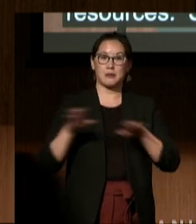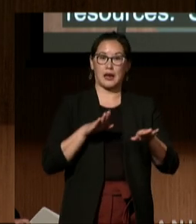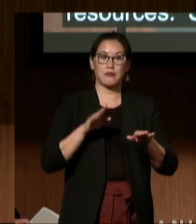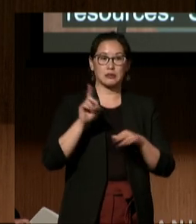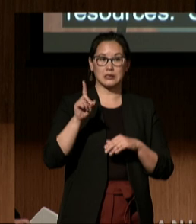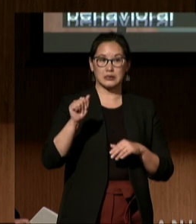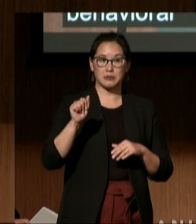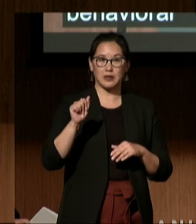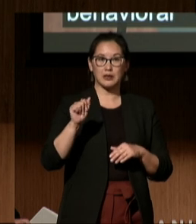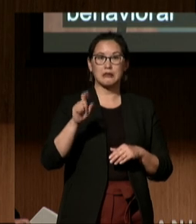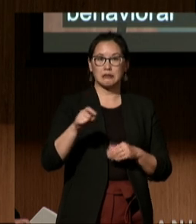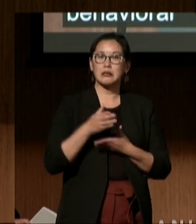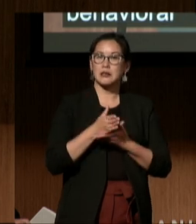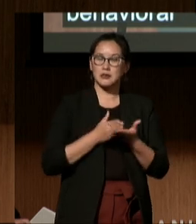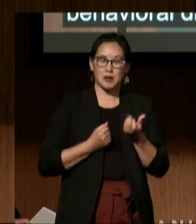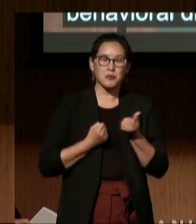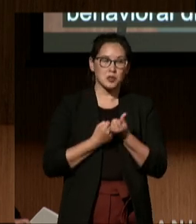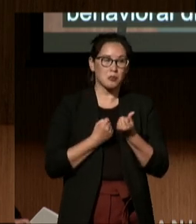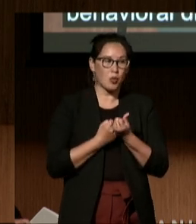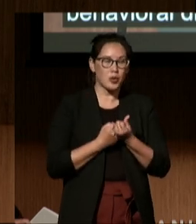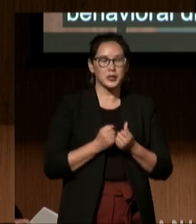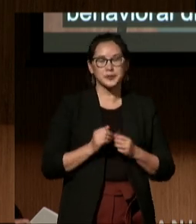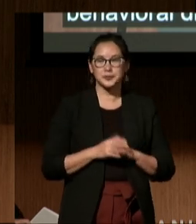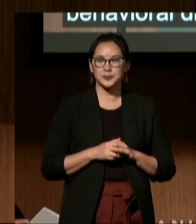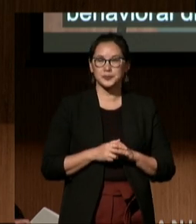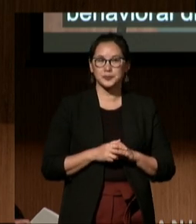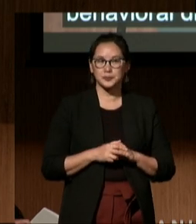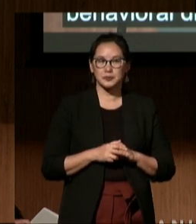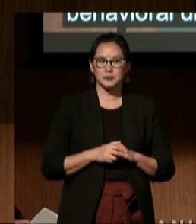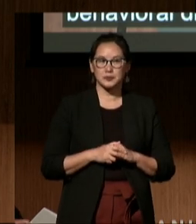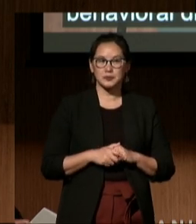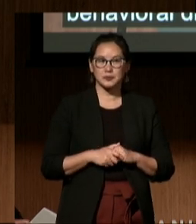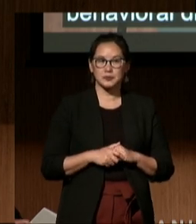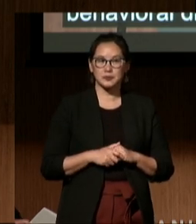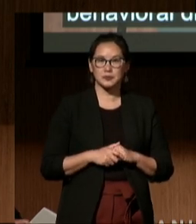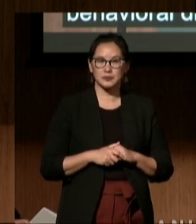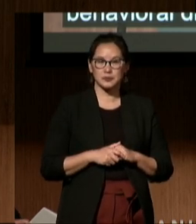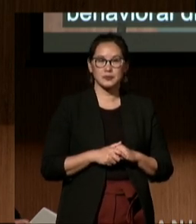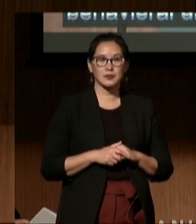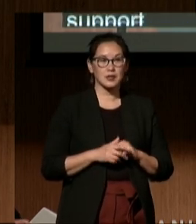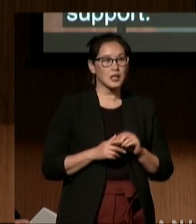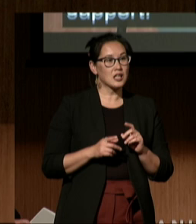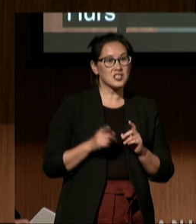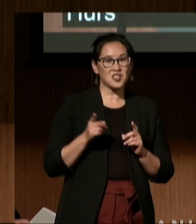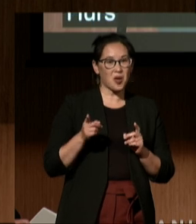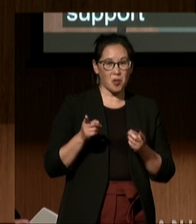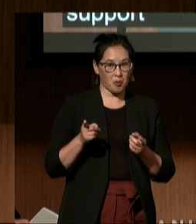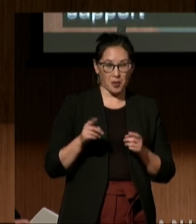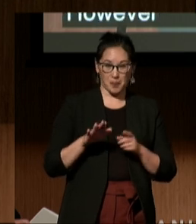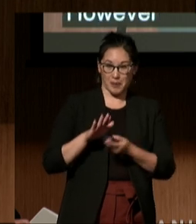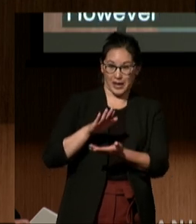and that he needed some support. However, receiving that support from the school was another story.